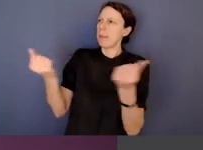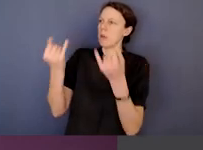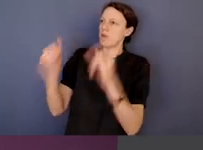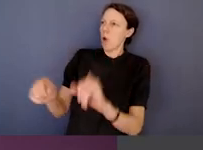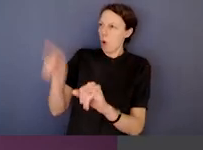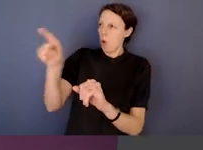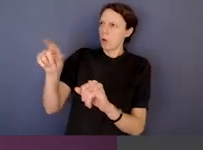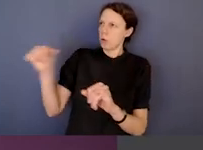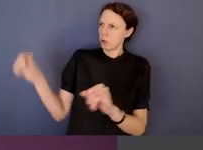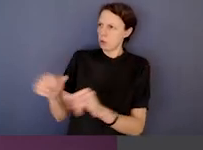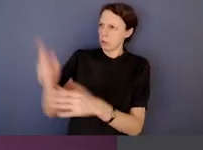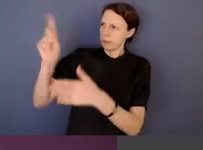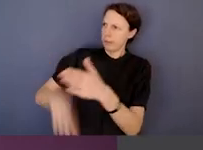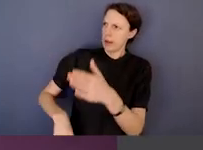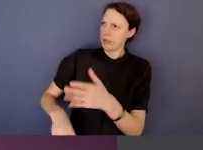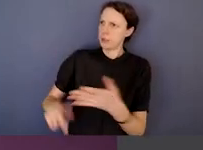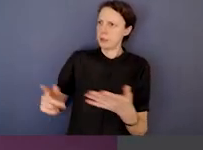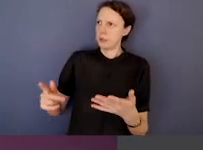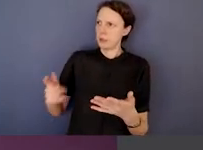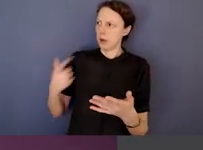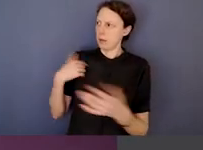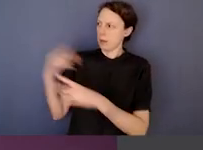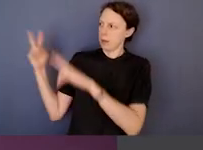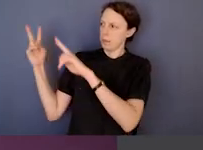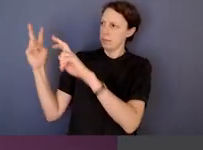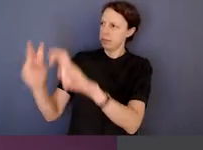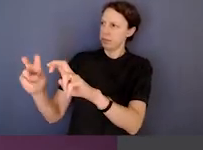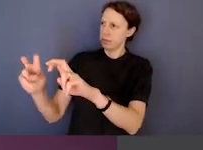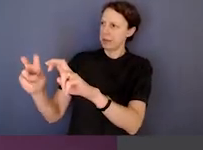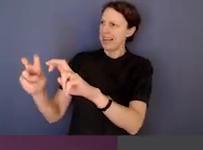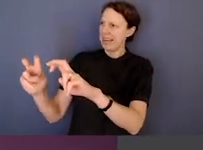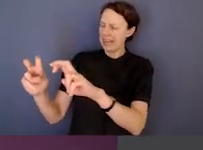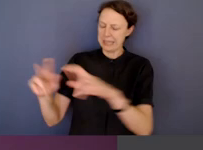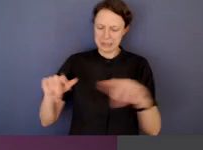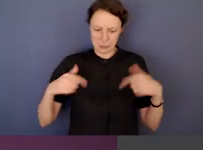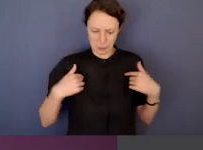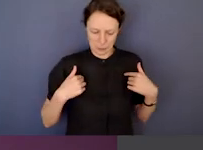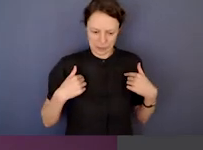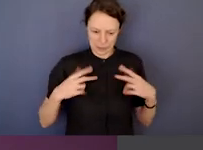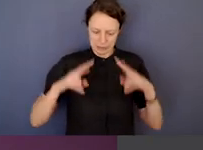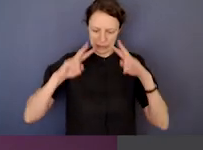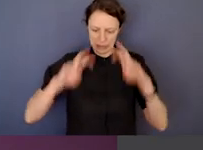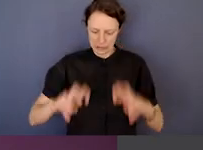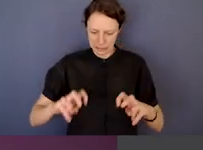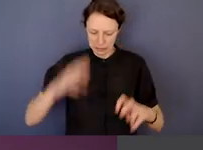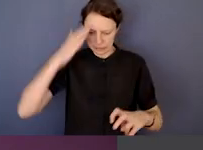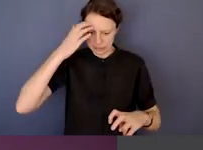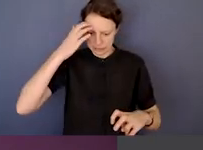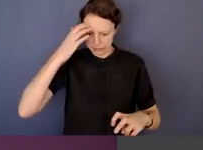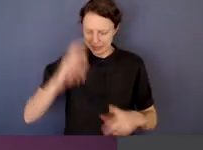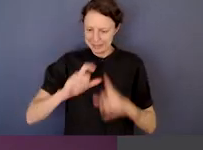and you think something should happen as a result of that. And then, we find ourselves in a really difficult position,